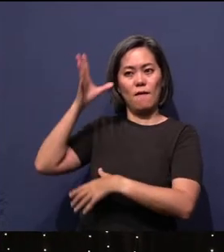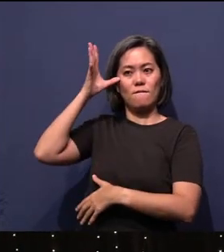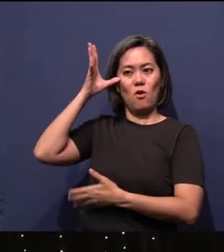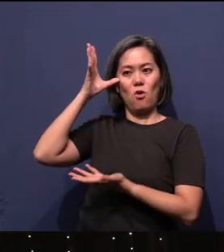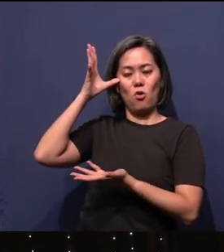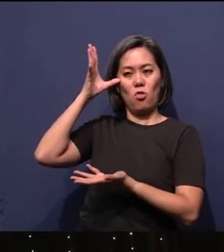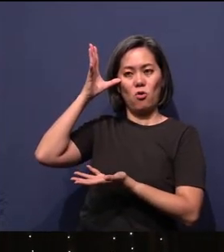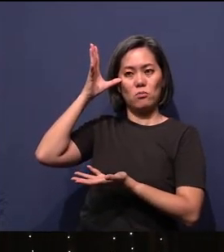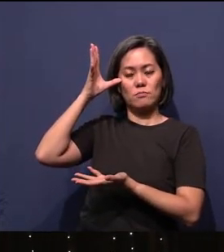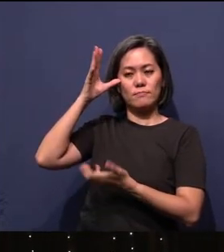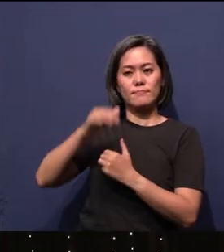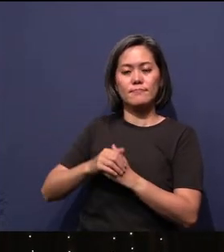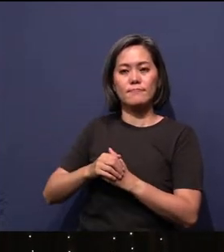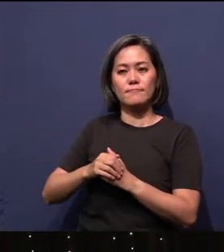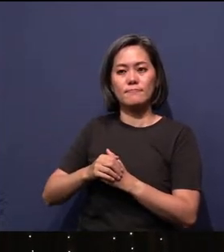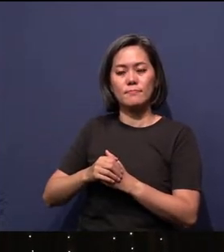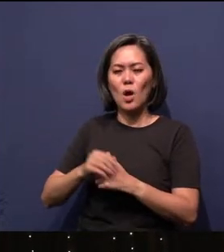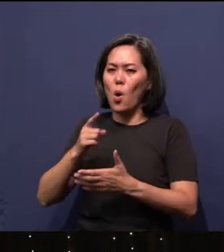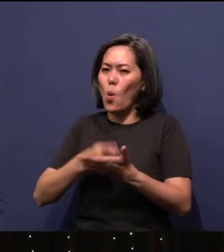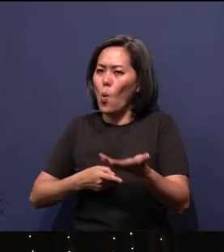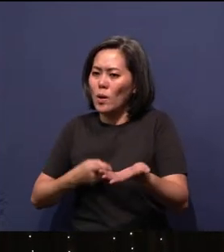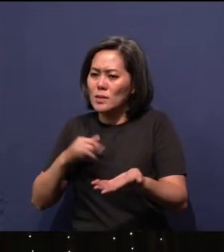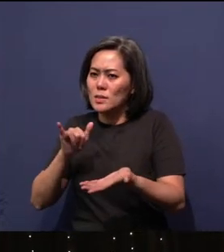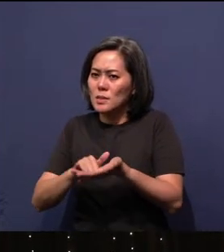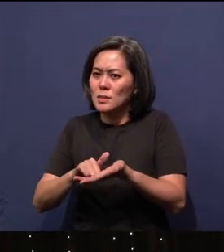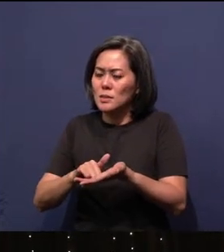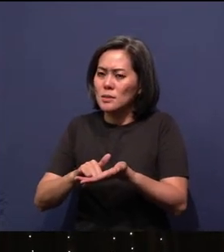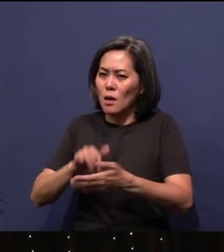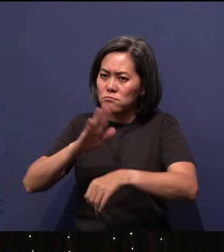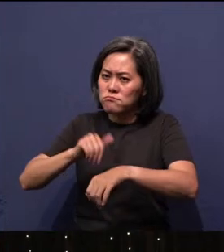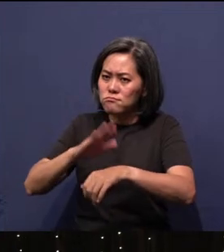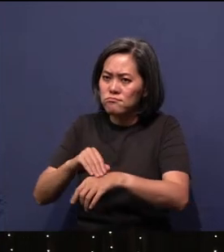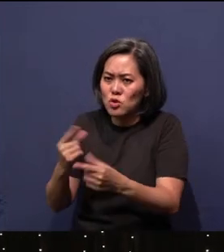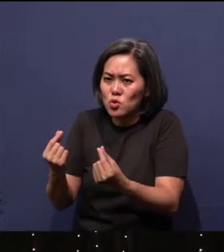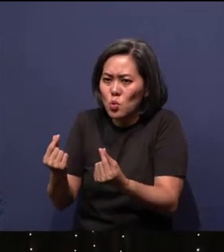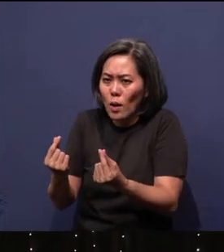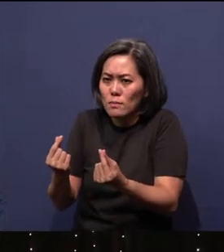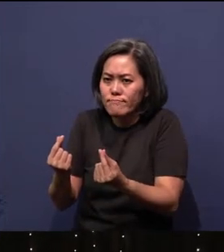is that the people of God be a blessing to the whole earth.